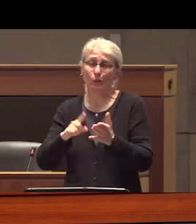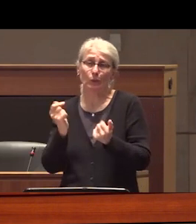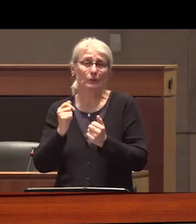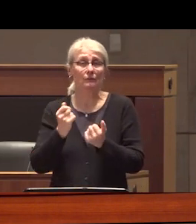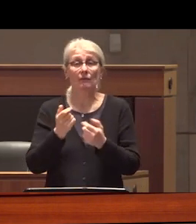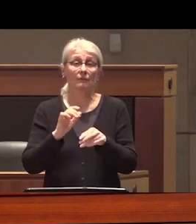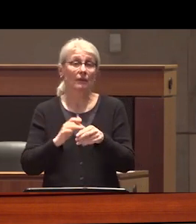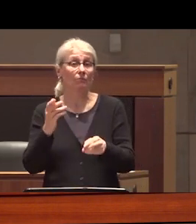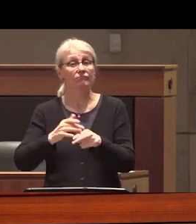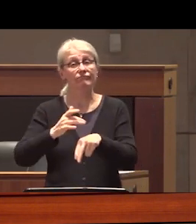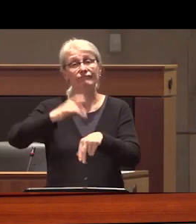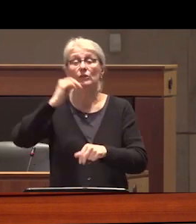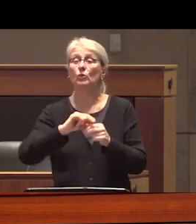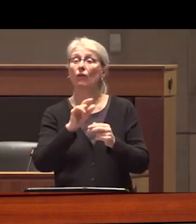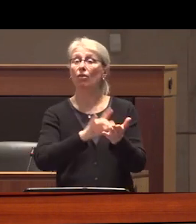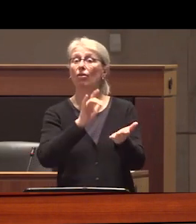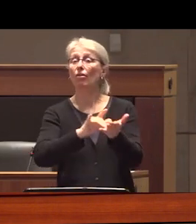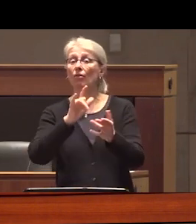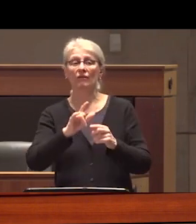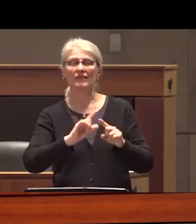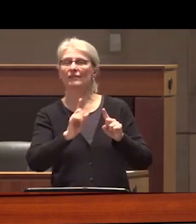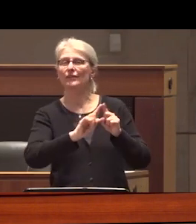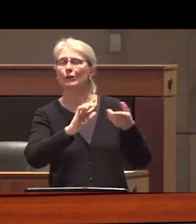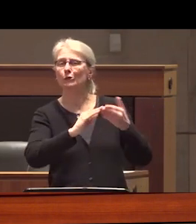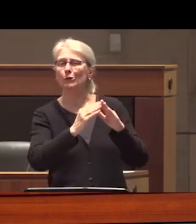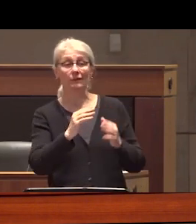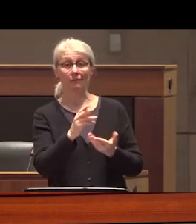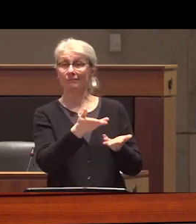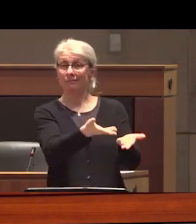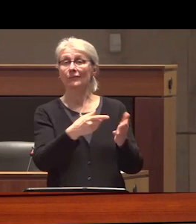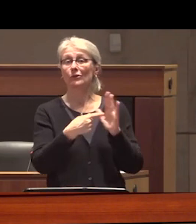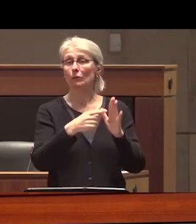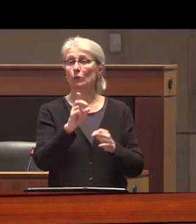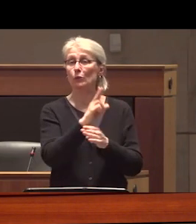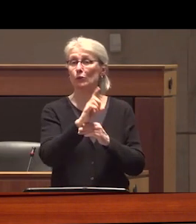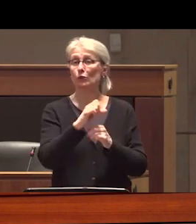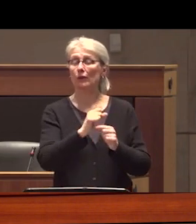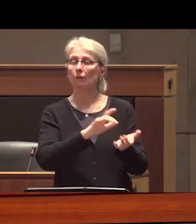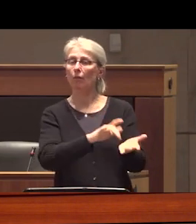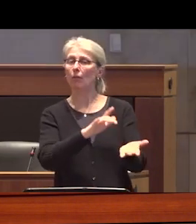back of exploited people including communities of drug user uh users Vancouver area network